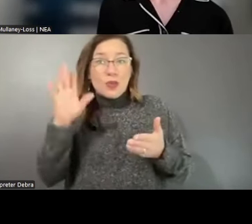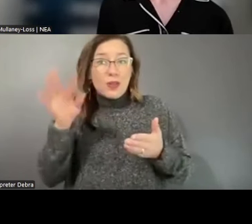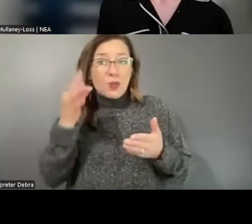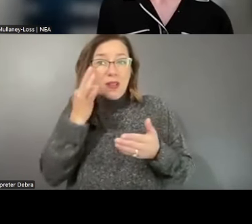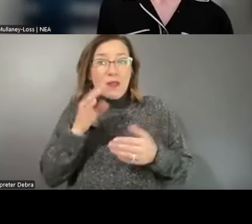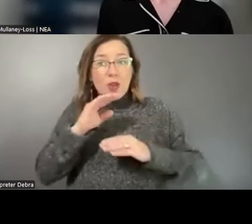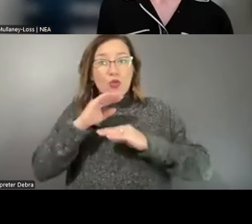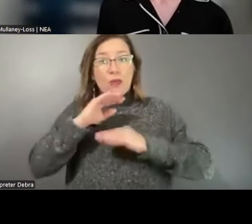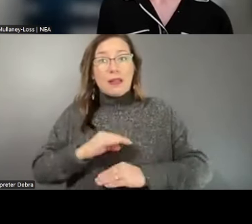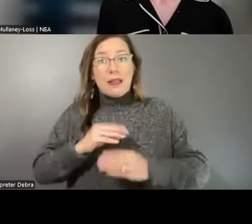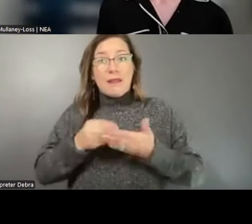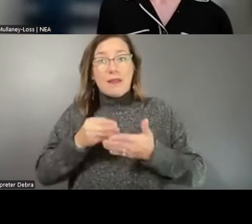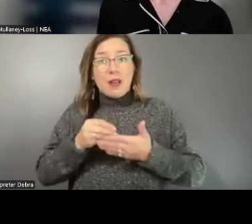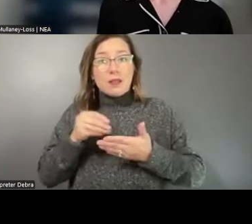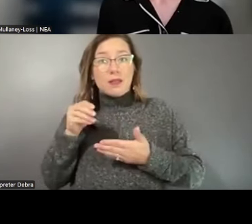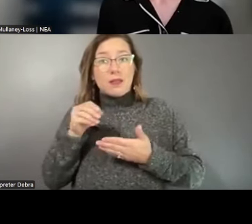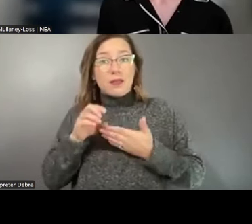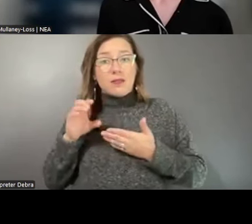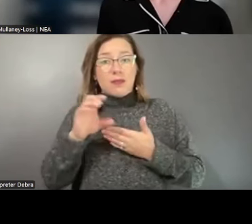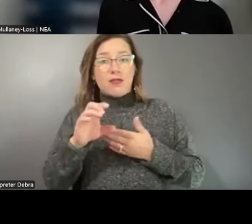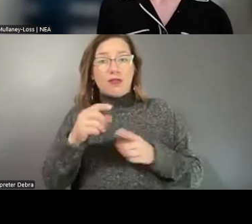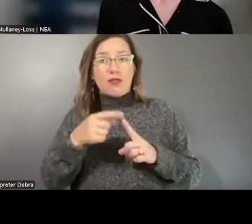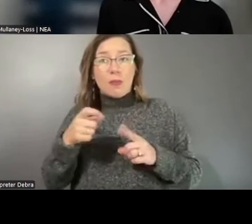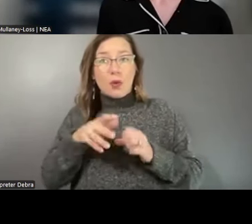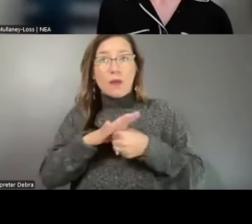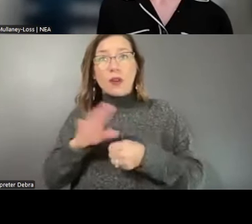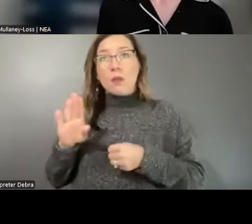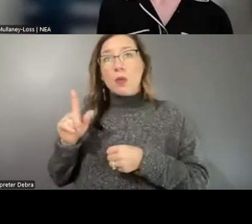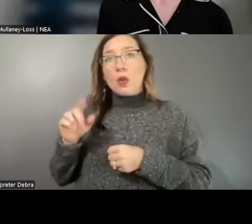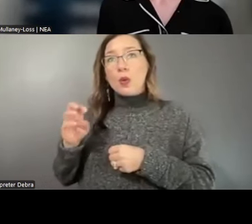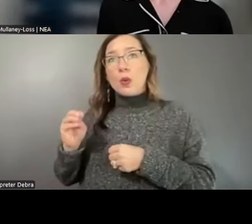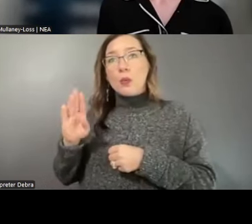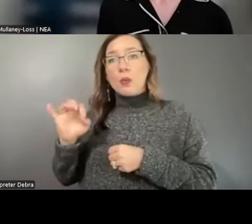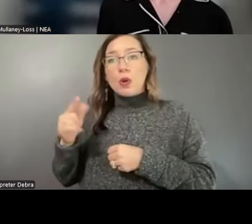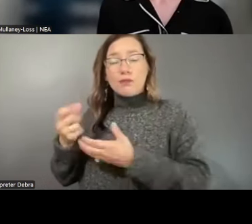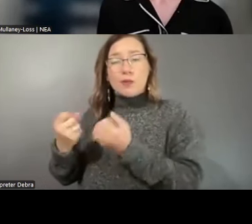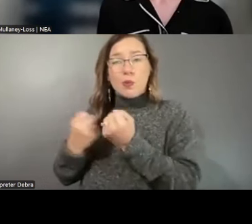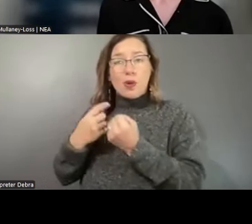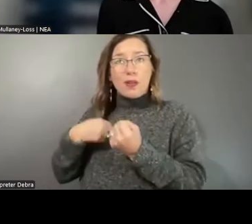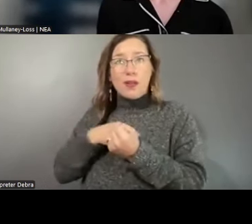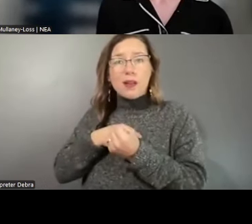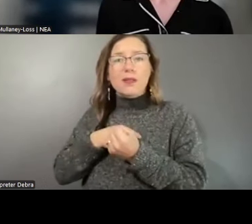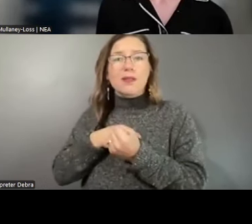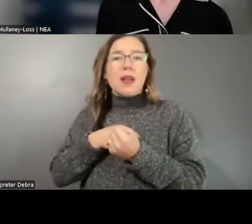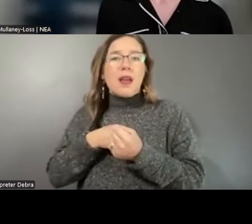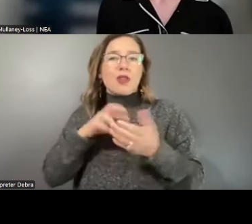the arts coming out of COVID. Bloomberg has supported some research done by SMU DataArts,